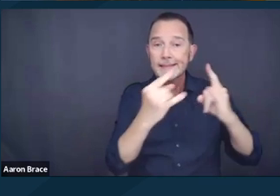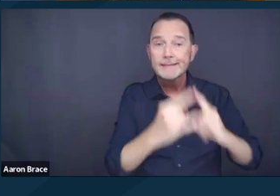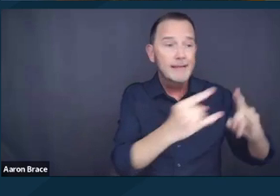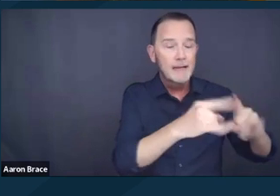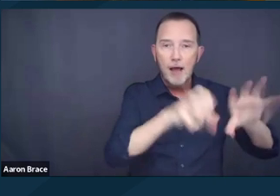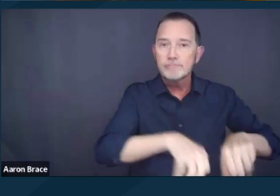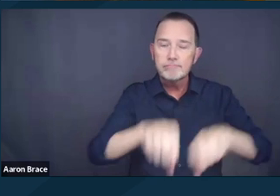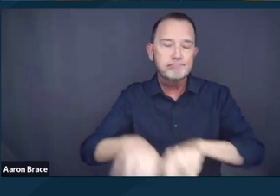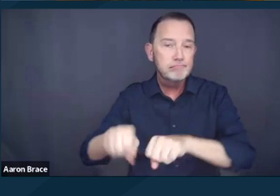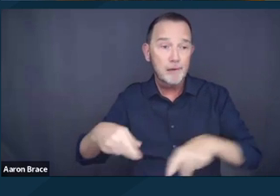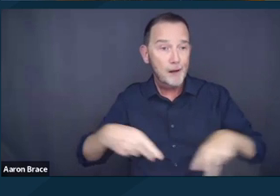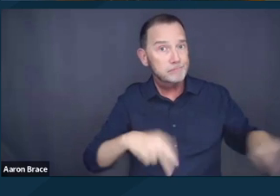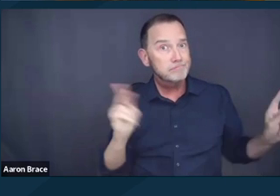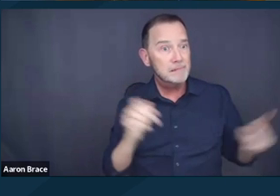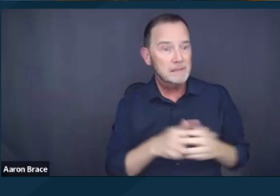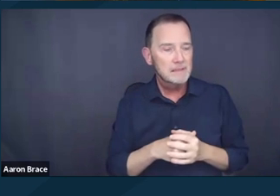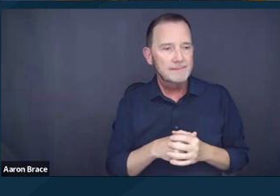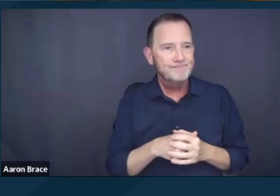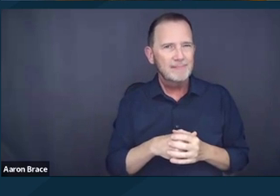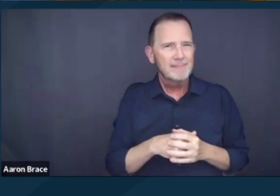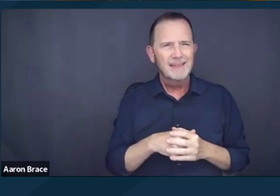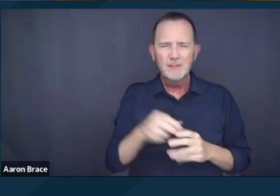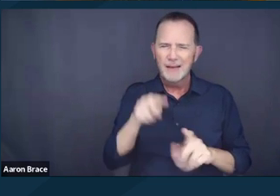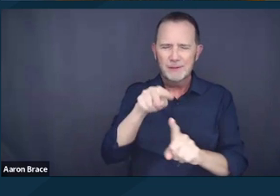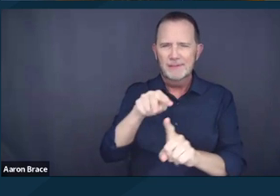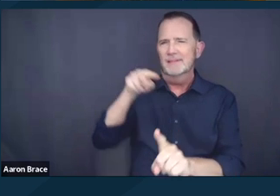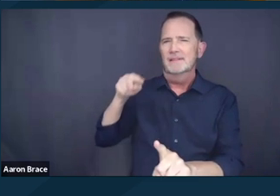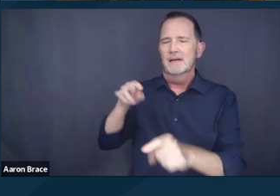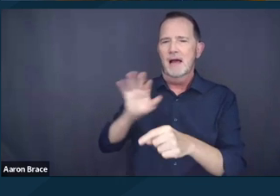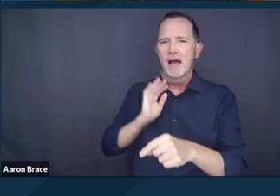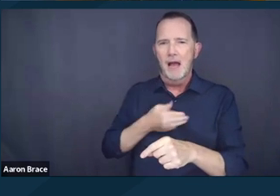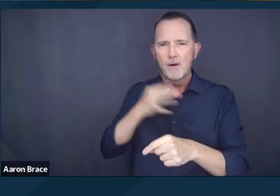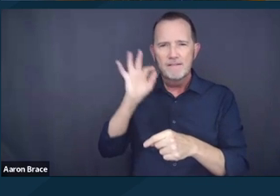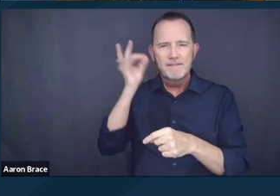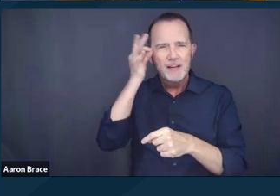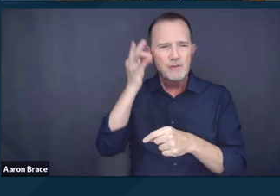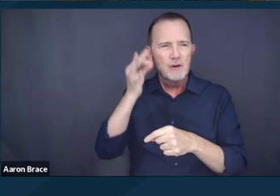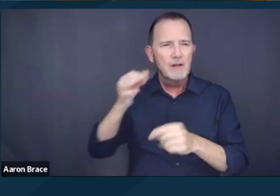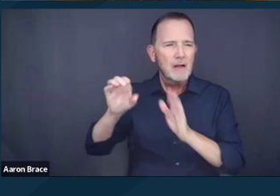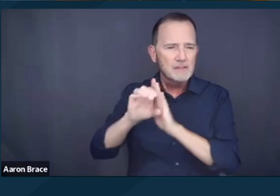of our federal constitutional history and the traditional establishment of our legal system.